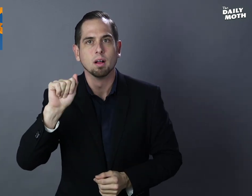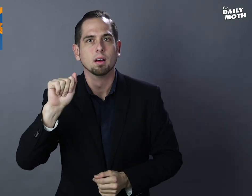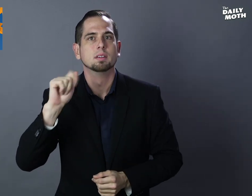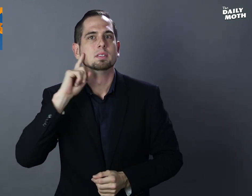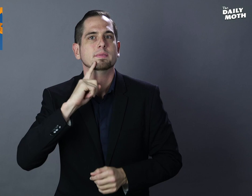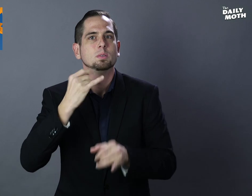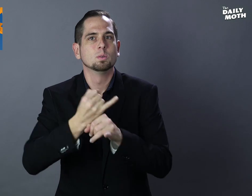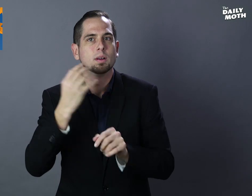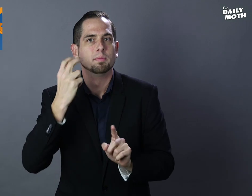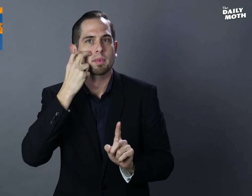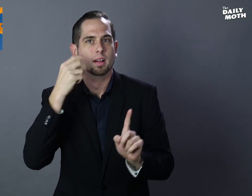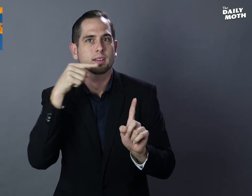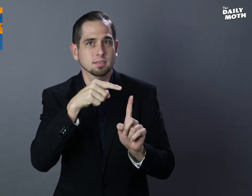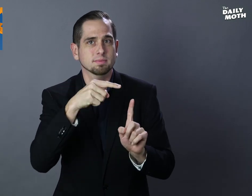the Deaf and the Blind.